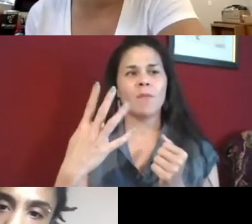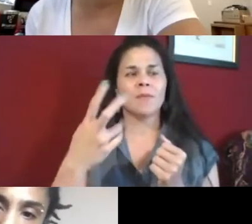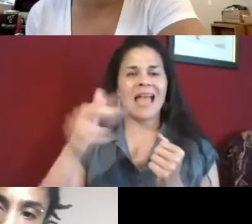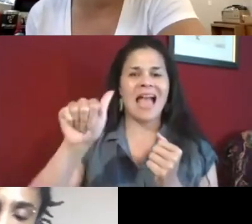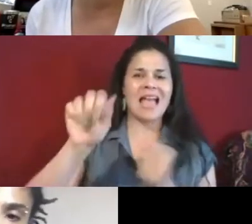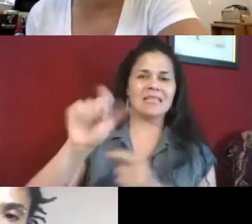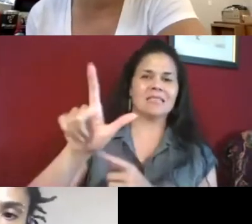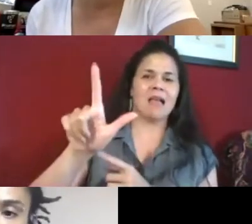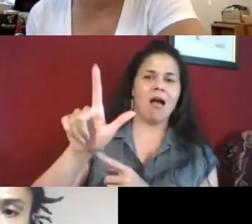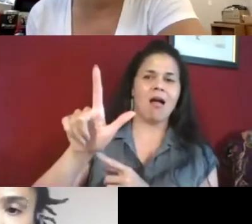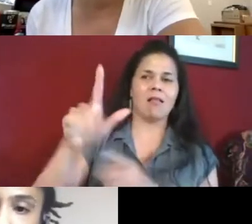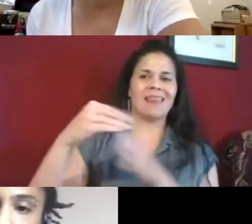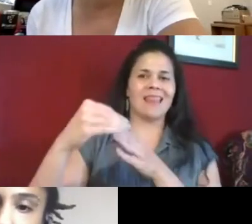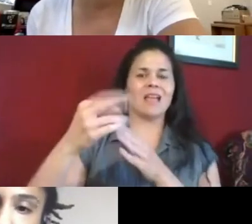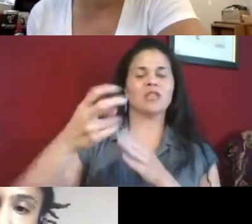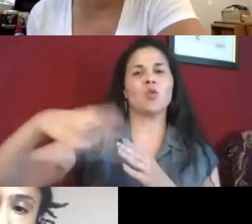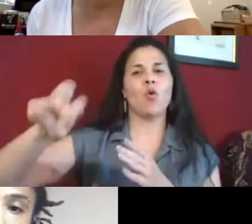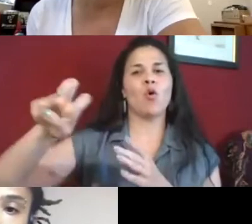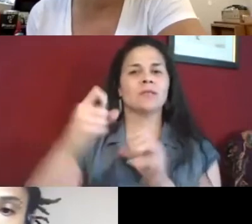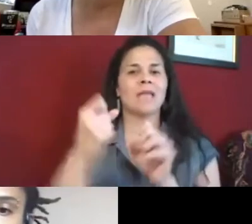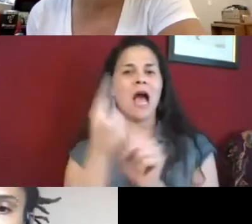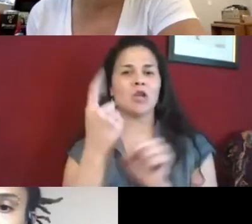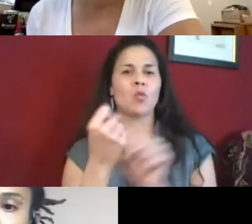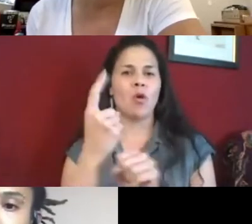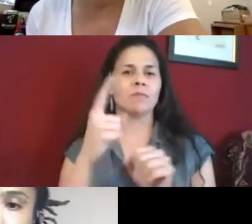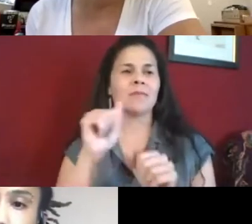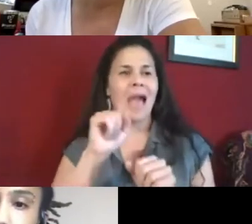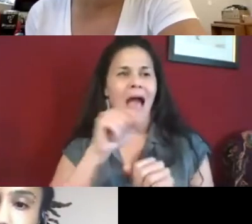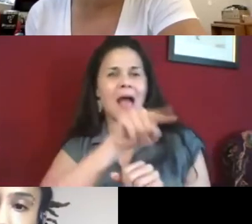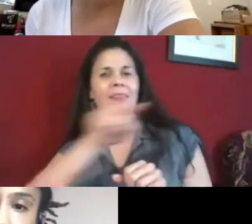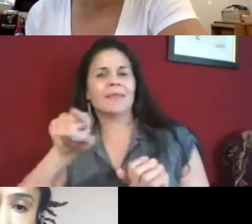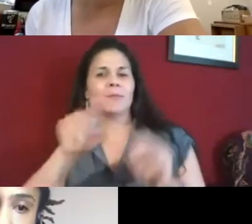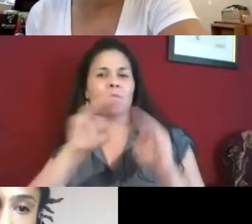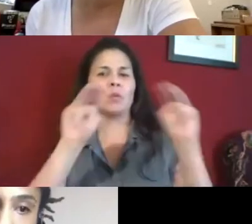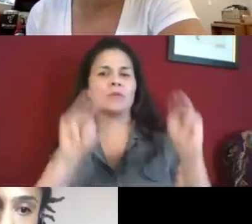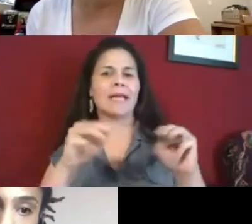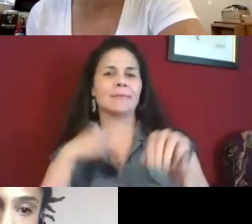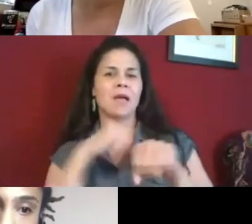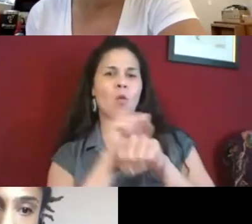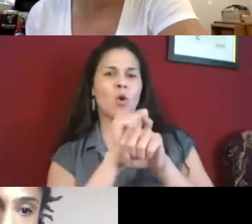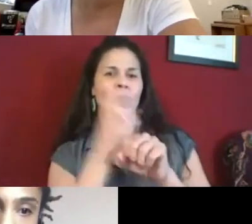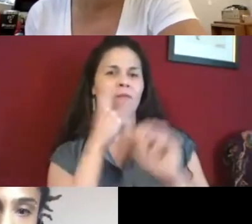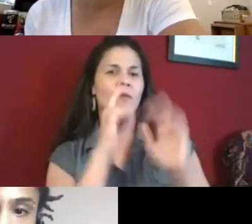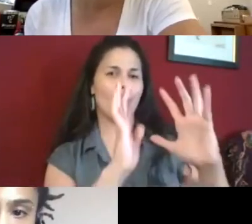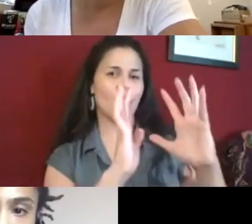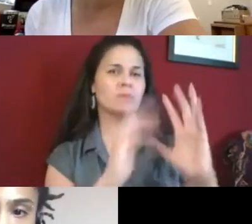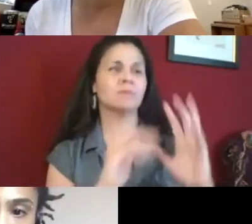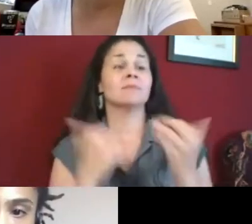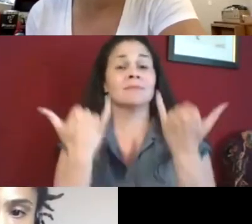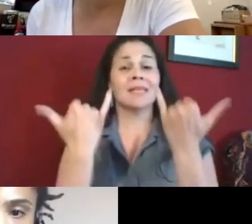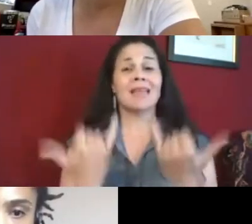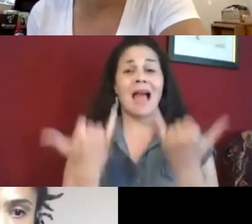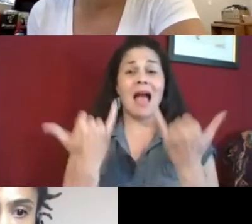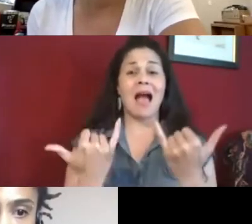average about three or four sign language leaders.